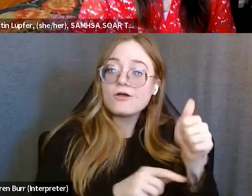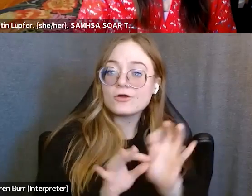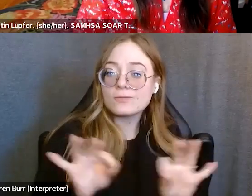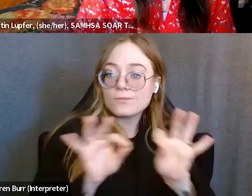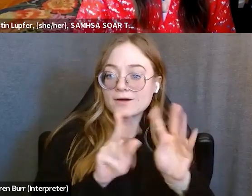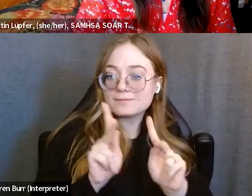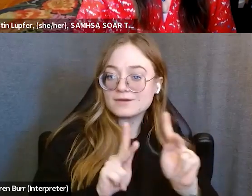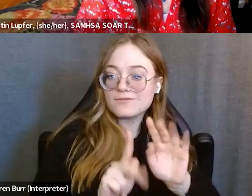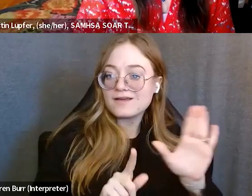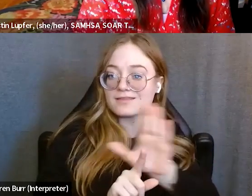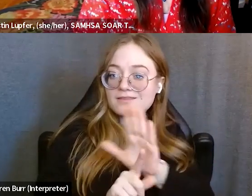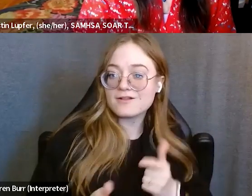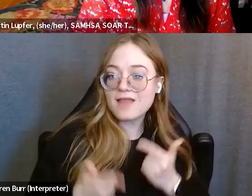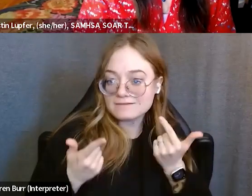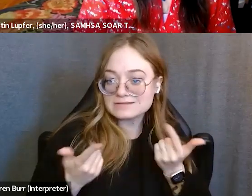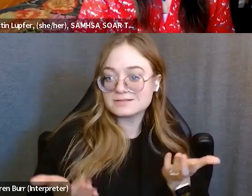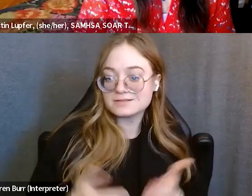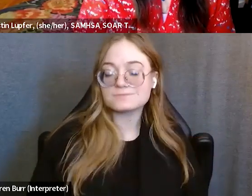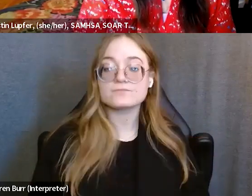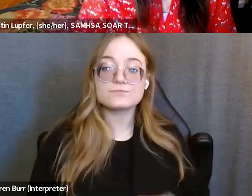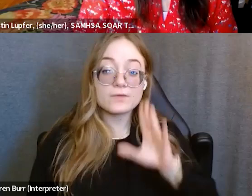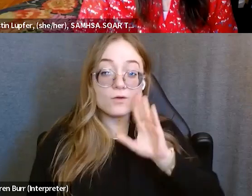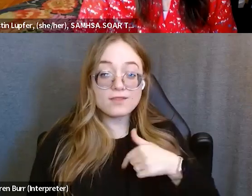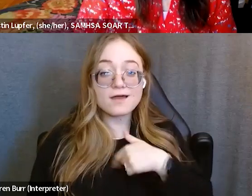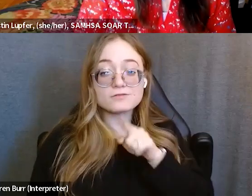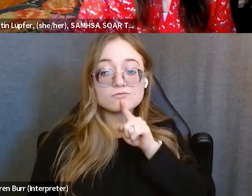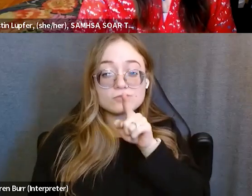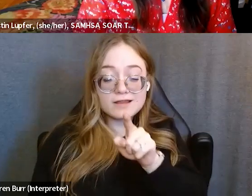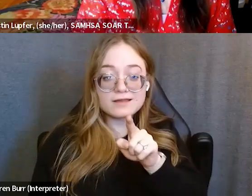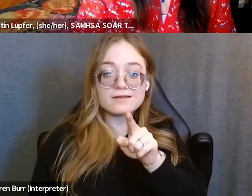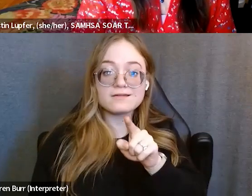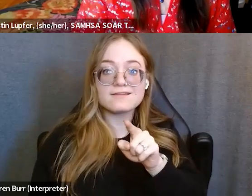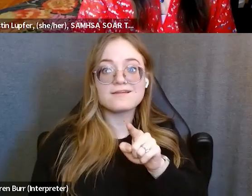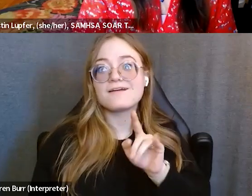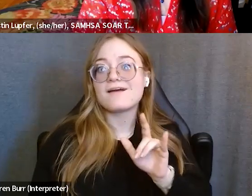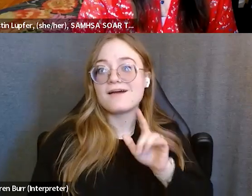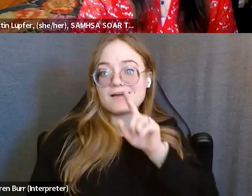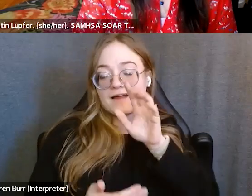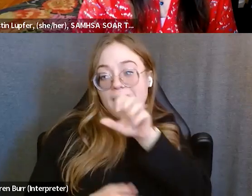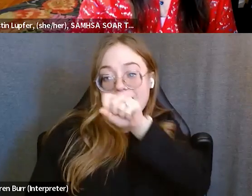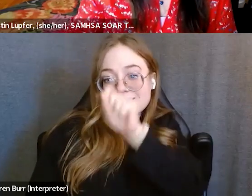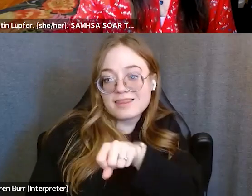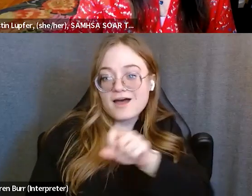And I know that I really love the techniques, that Traci knew the term magic